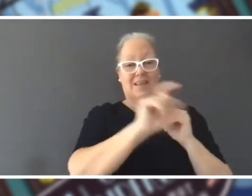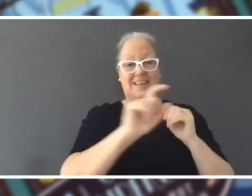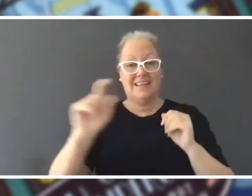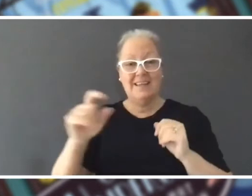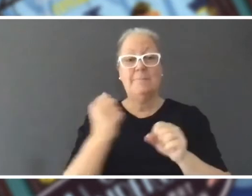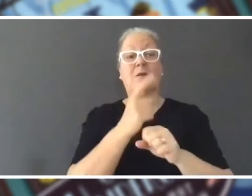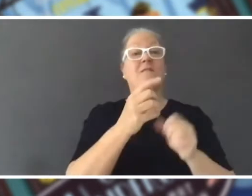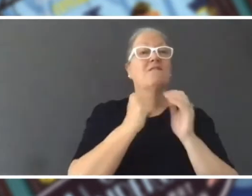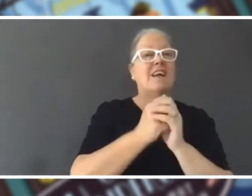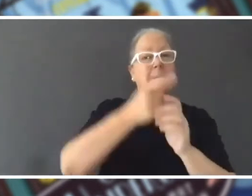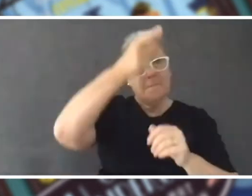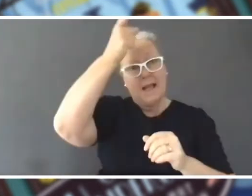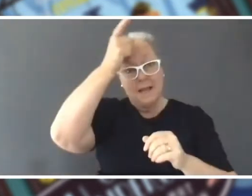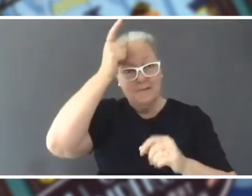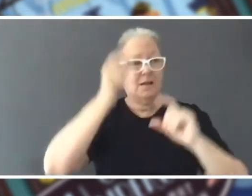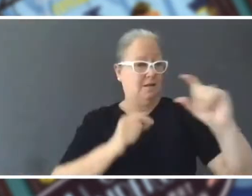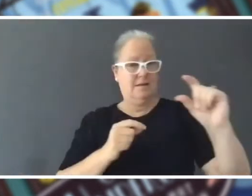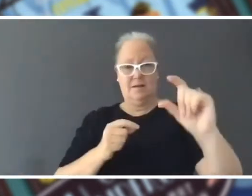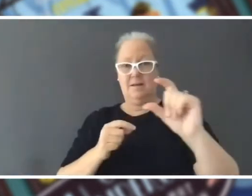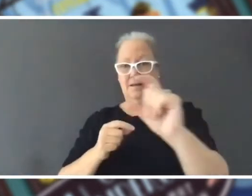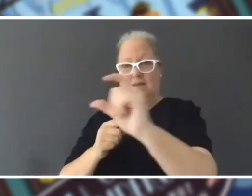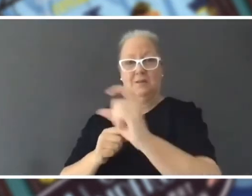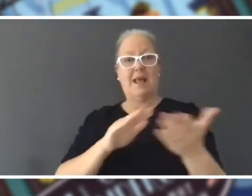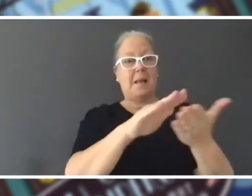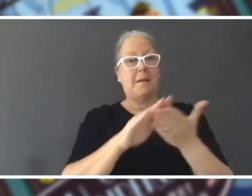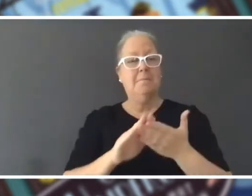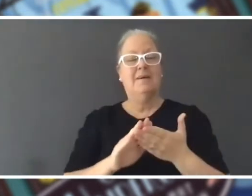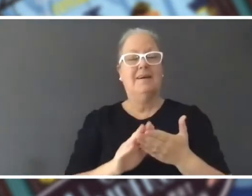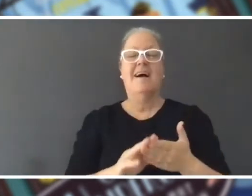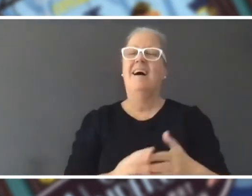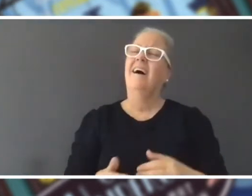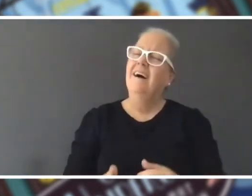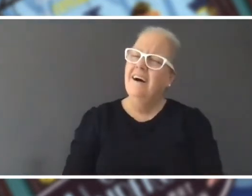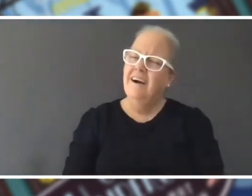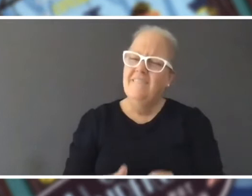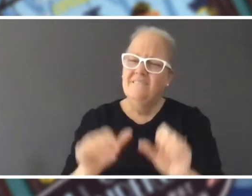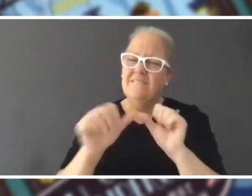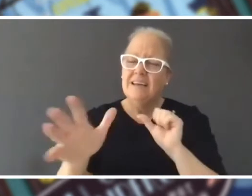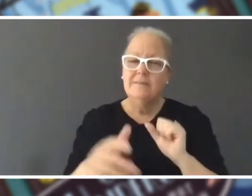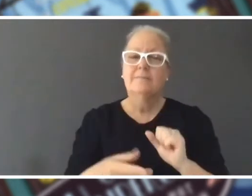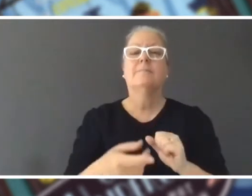up and put them in a Lego mini fig. Tess: Oh, that's great. So Matt, are you one of those writers who